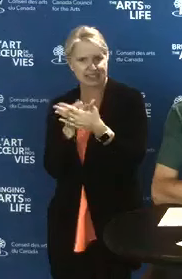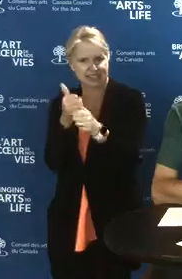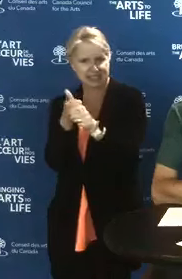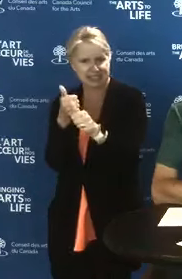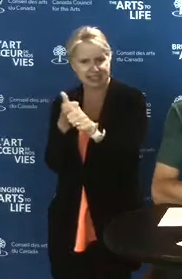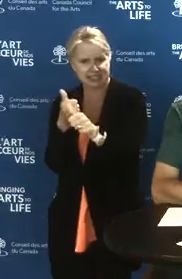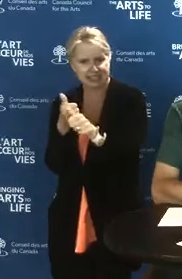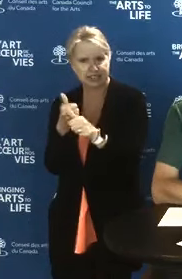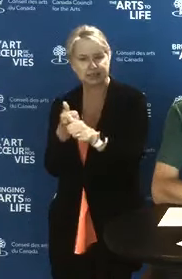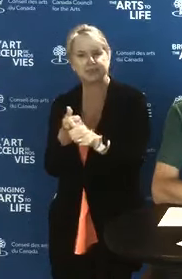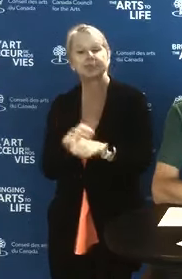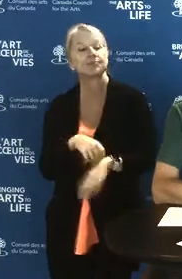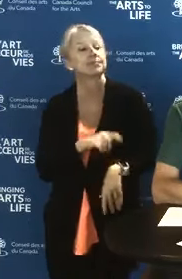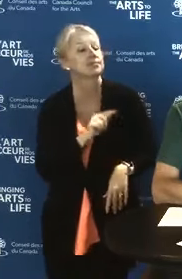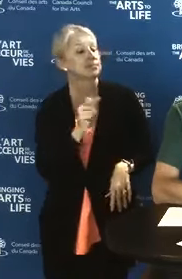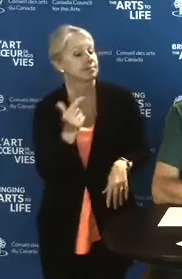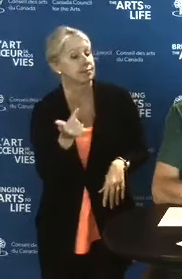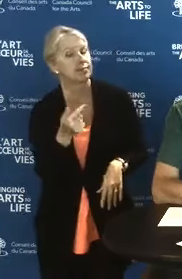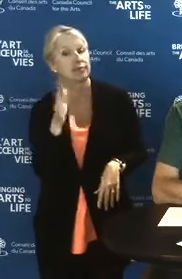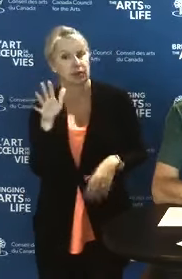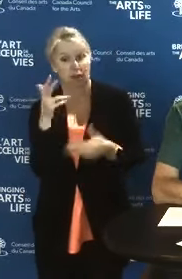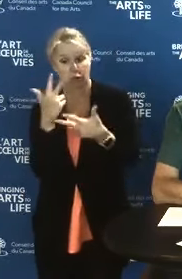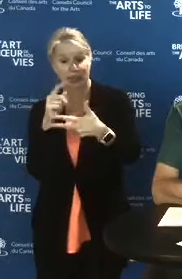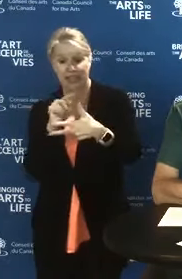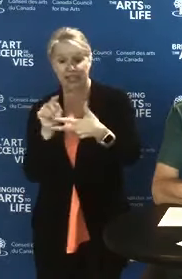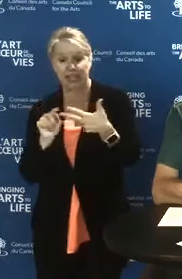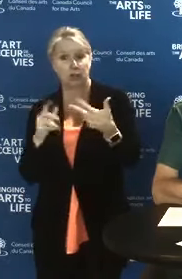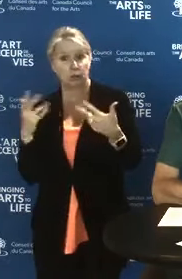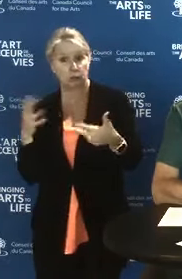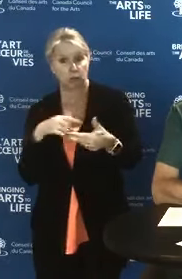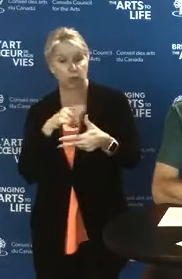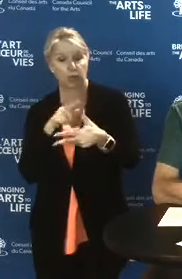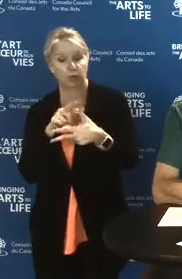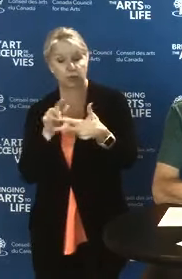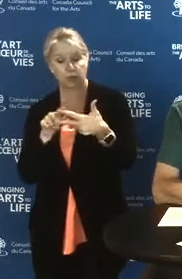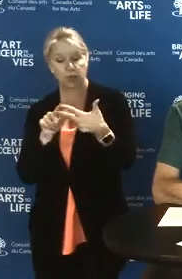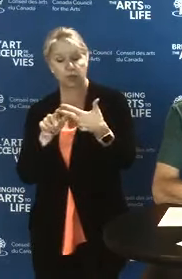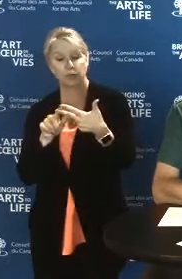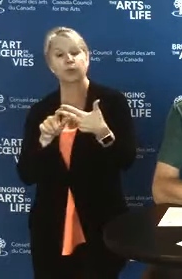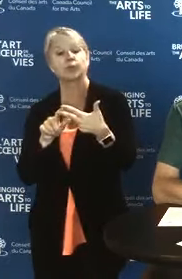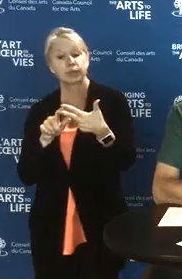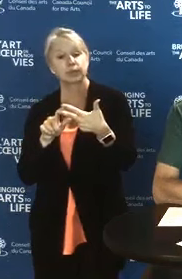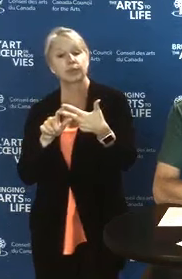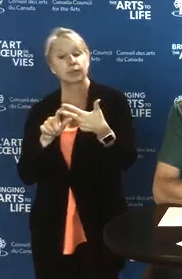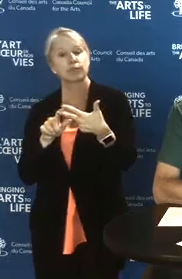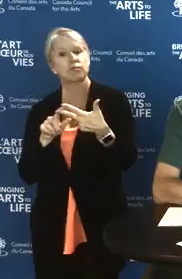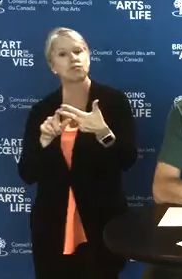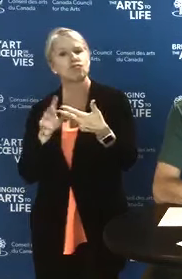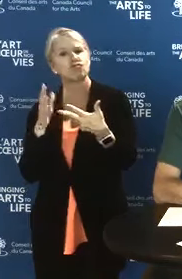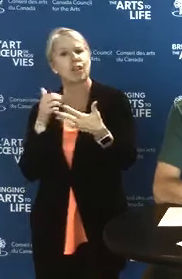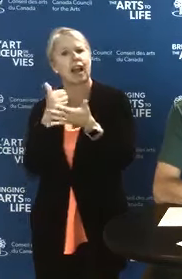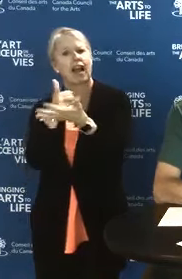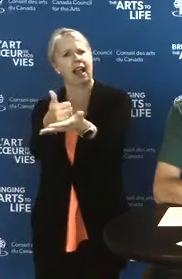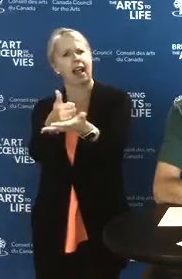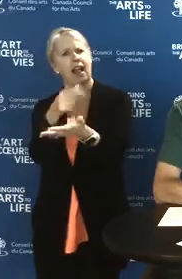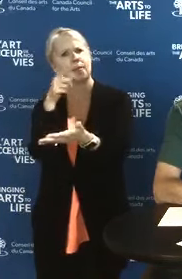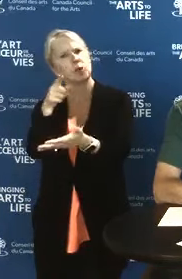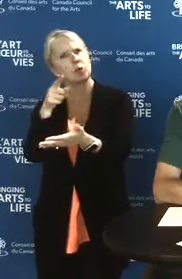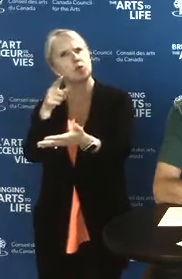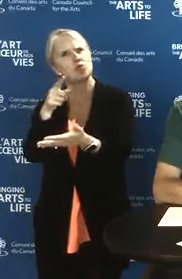The three components are, again, three areas of the fund that are meant to help you adapt to the digital world.